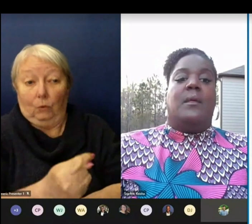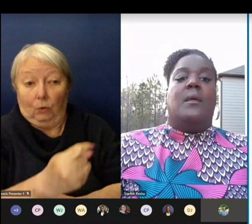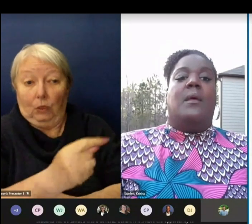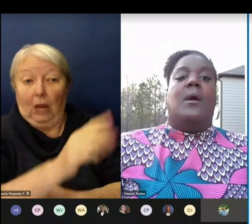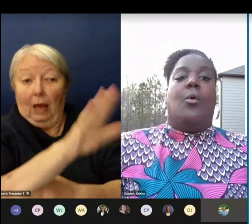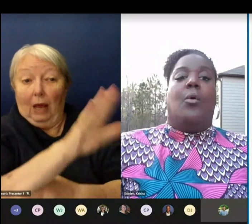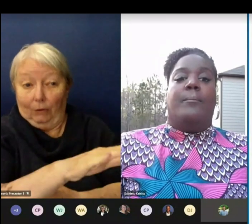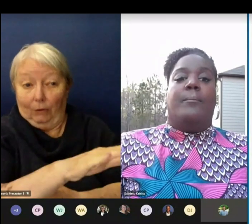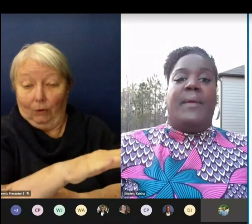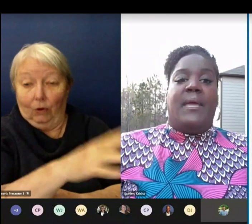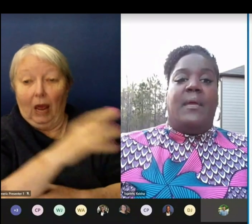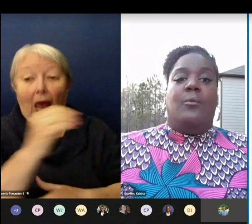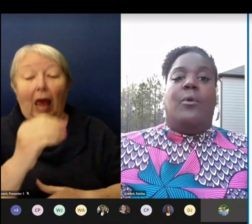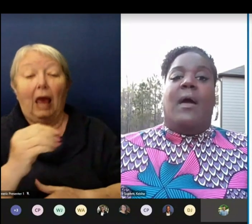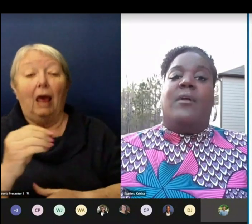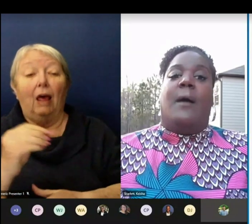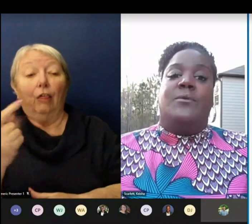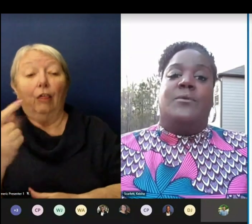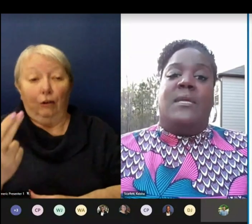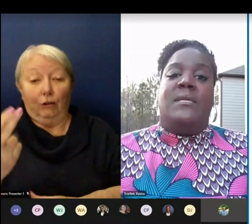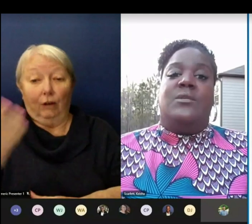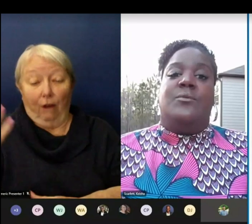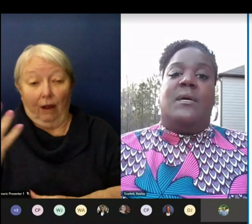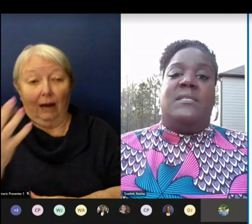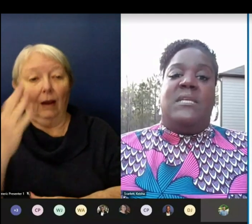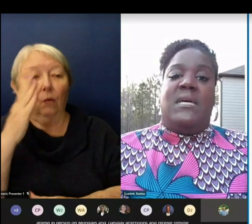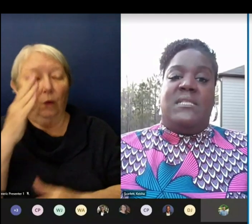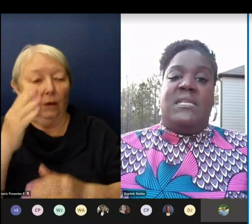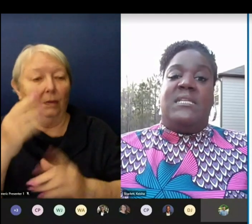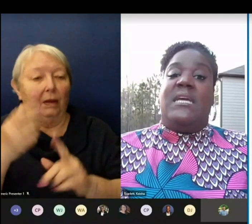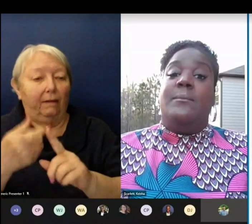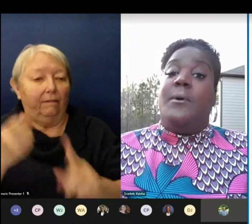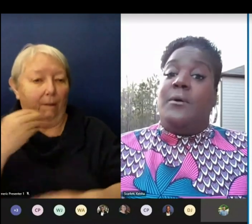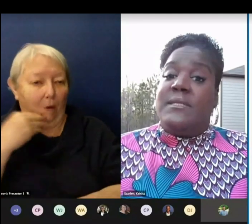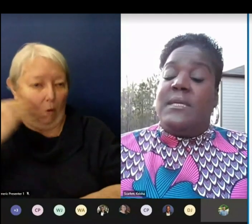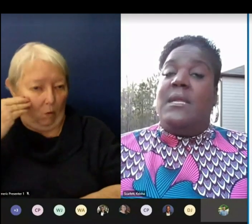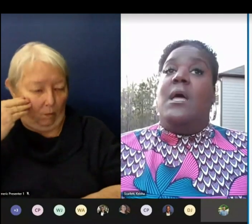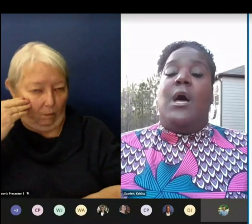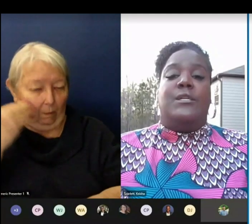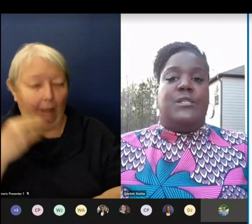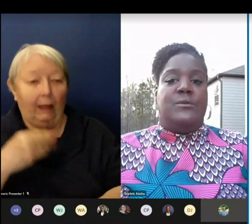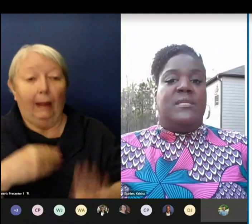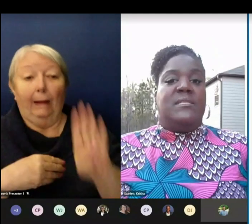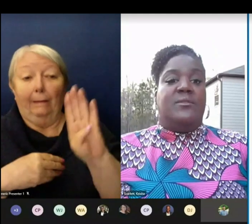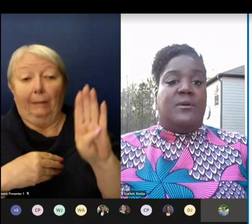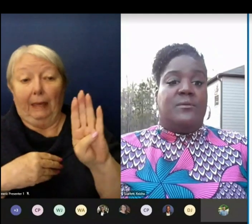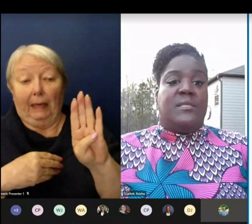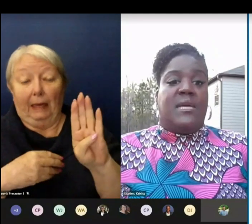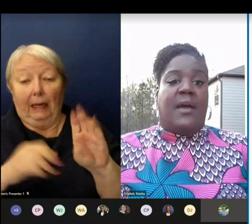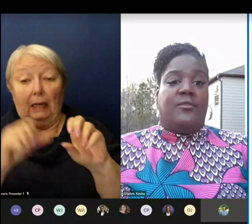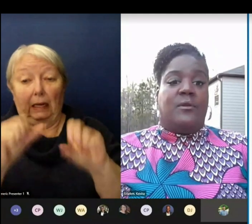Cohort B will have the opportunity to attend in-person on Tuesdays and Thursday afternoons